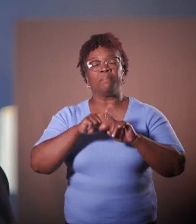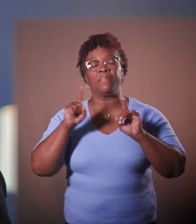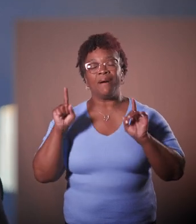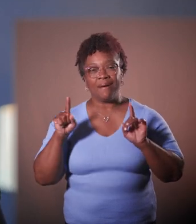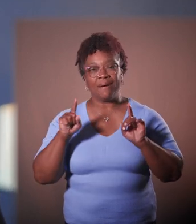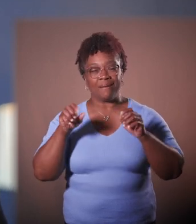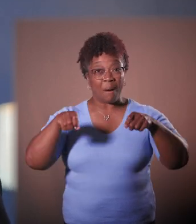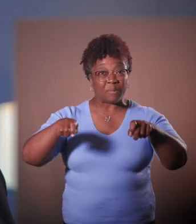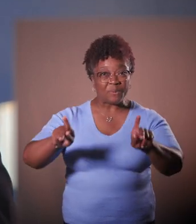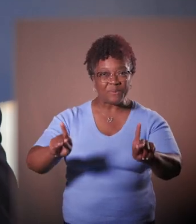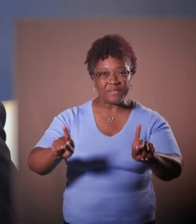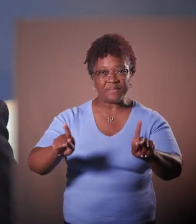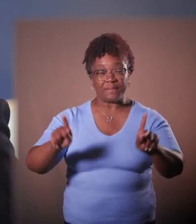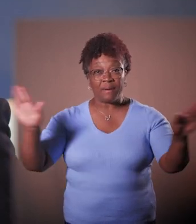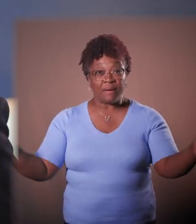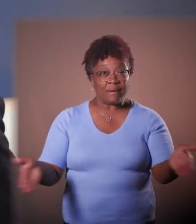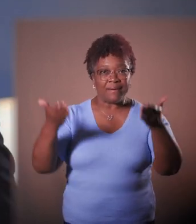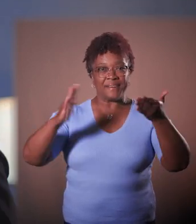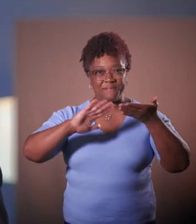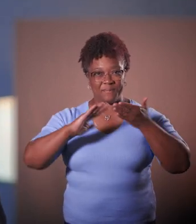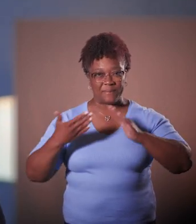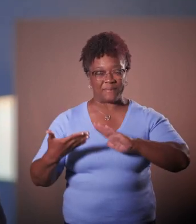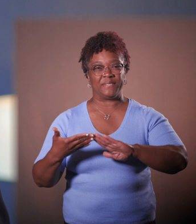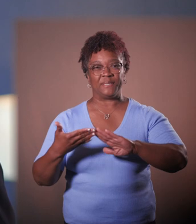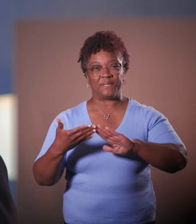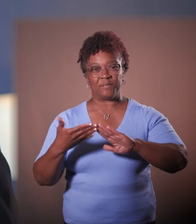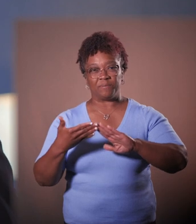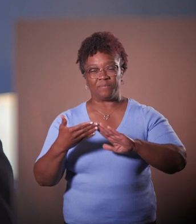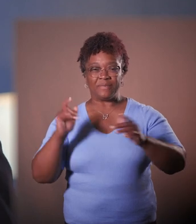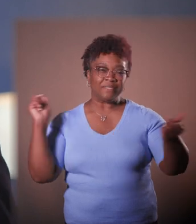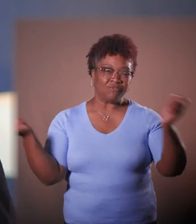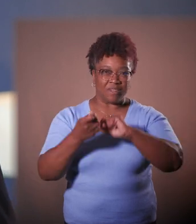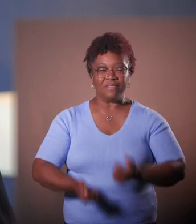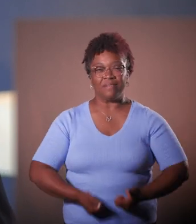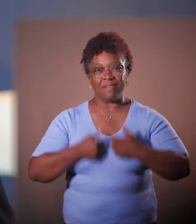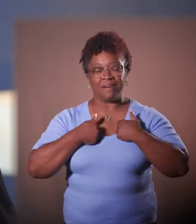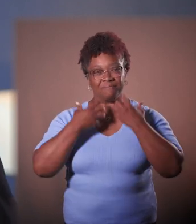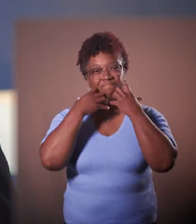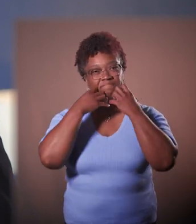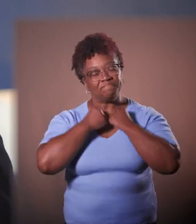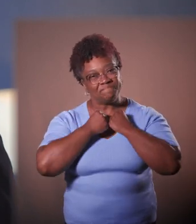It's about opening opportunities, lifting communities and transforming lives.